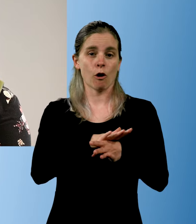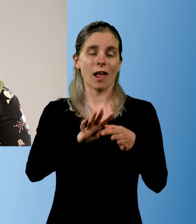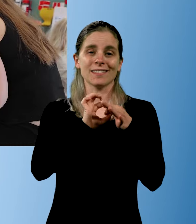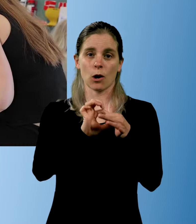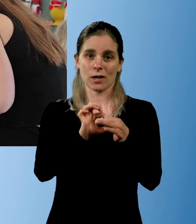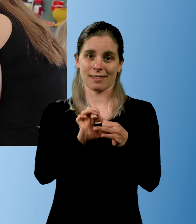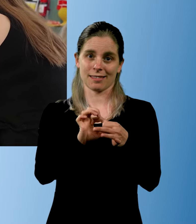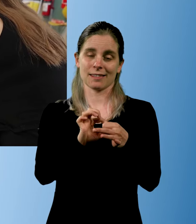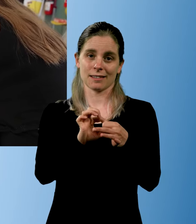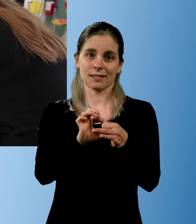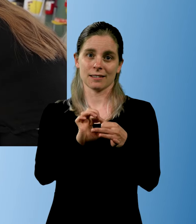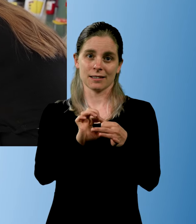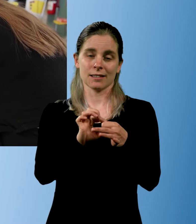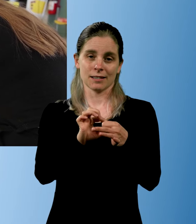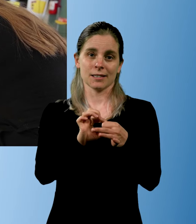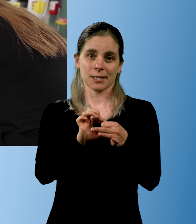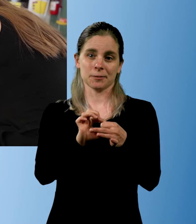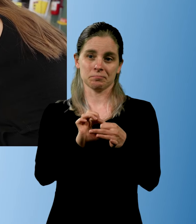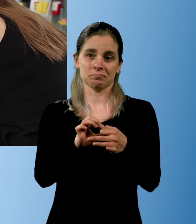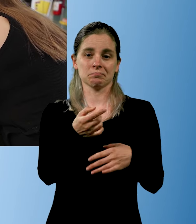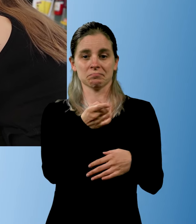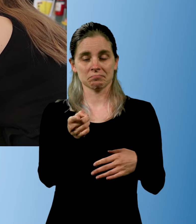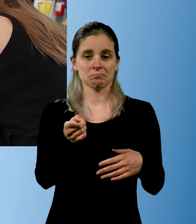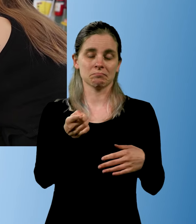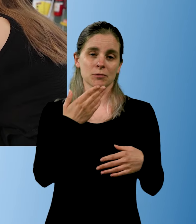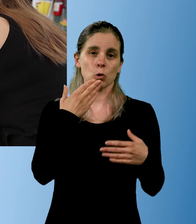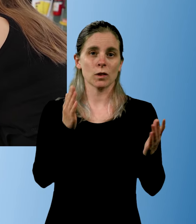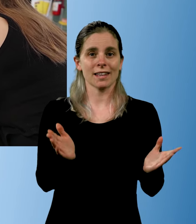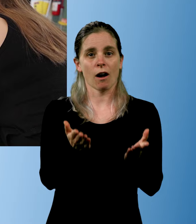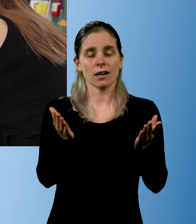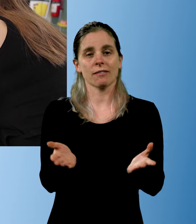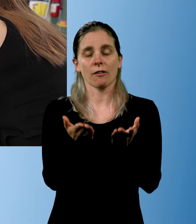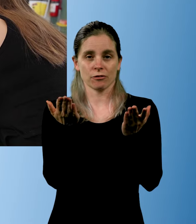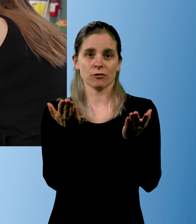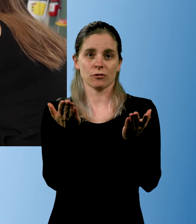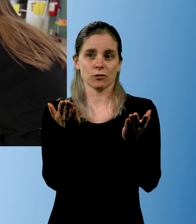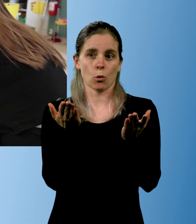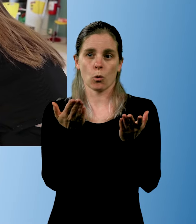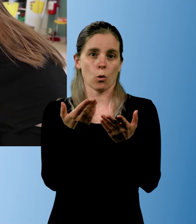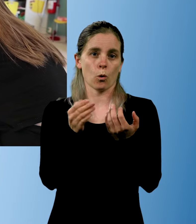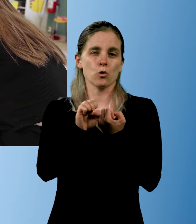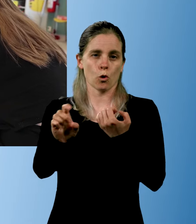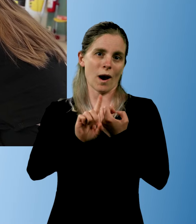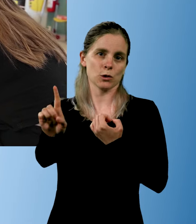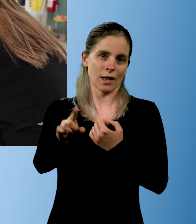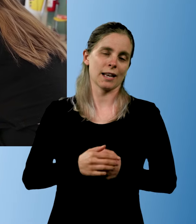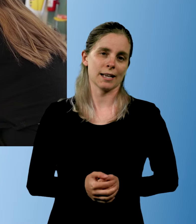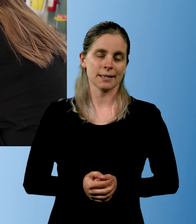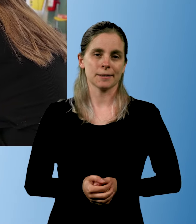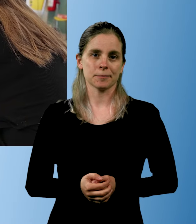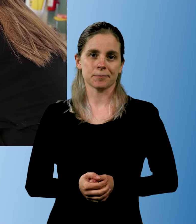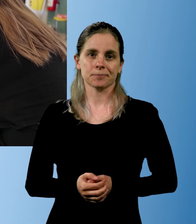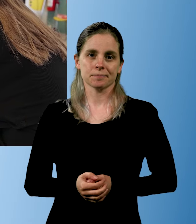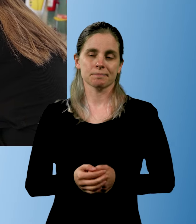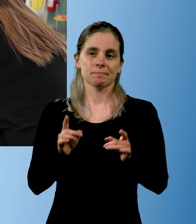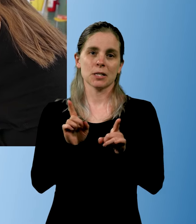He can feel that he belongs, and might not feel as excluded.